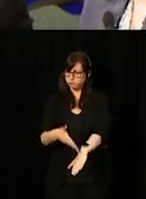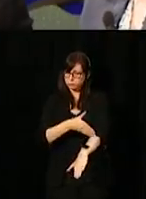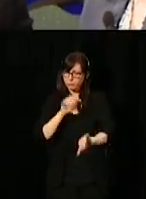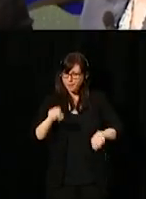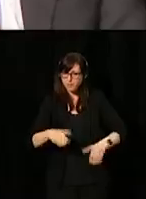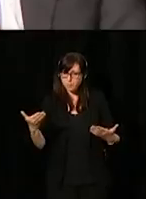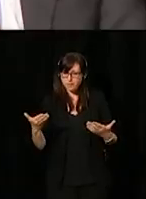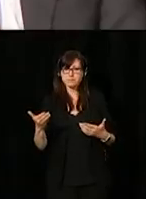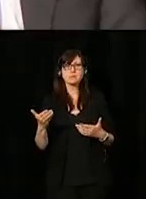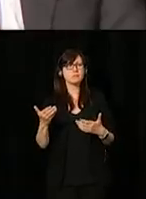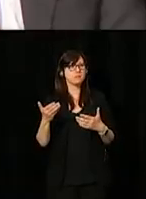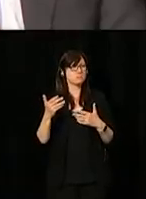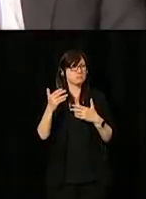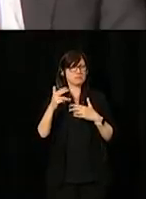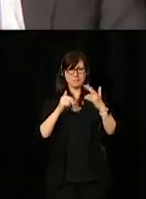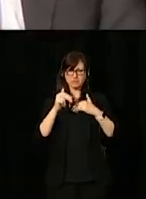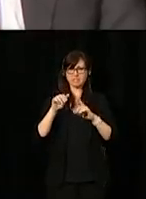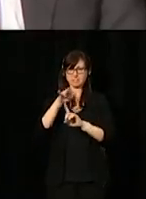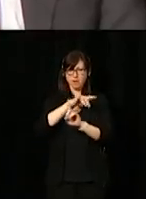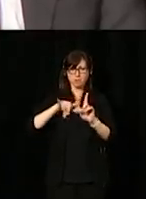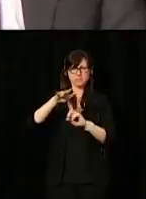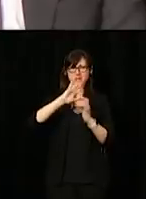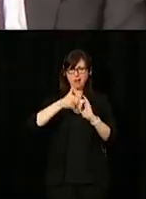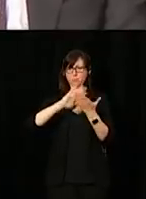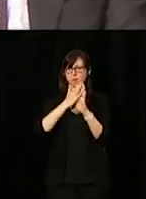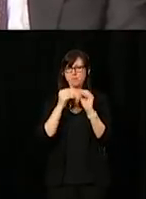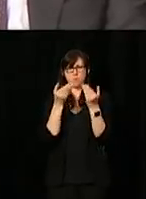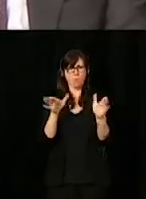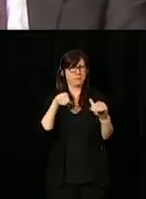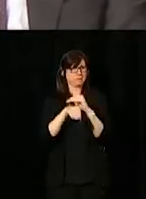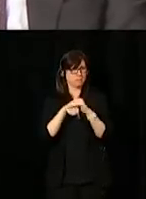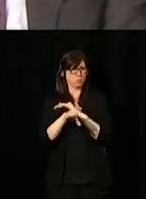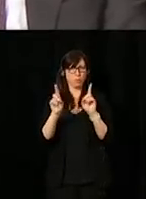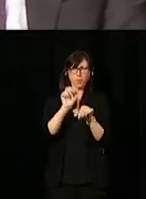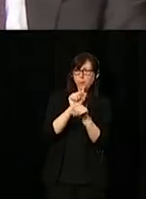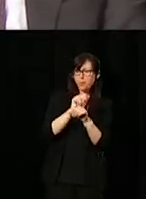is enhancing the built environment of the world that we work and we live in.